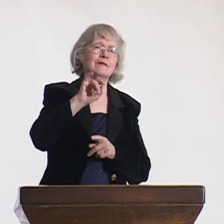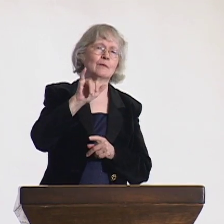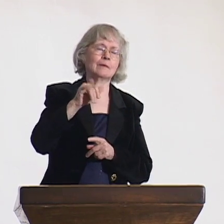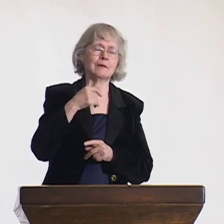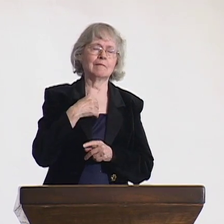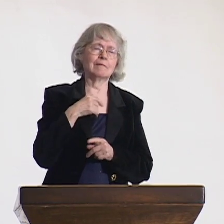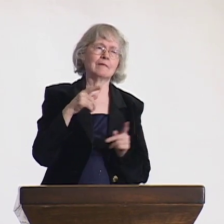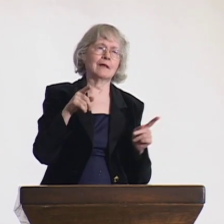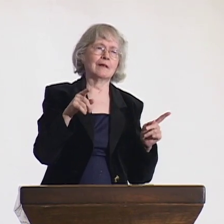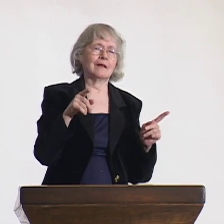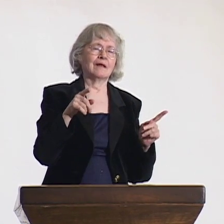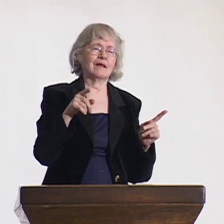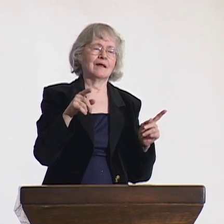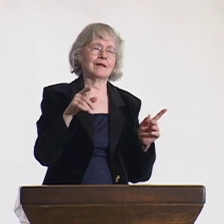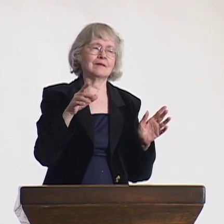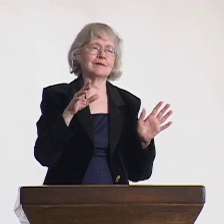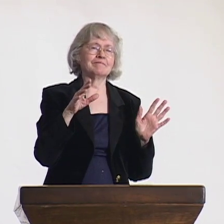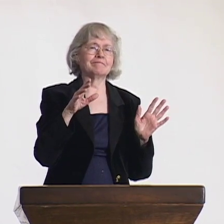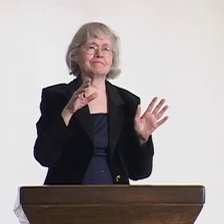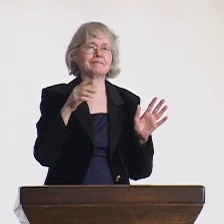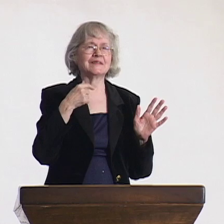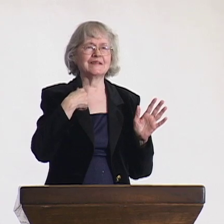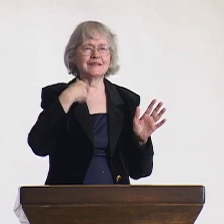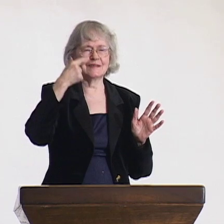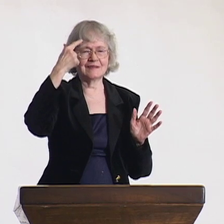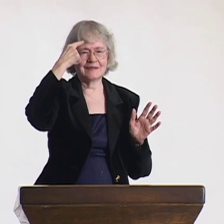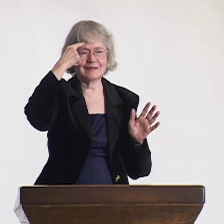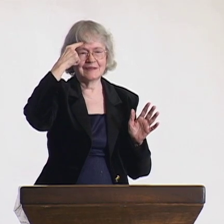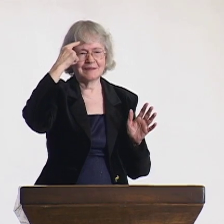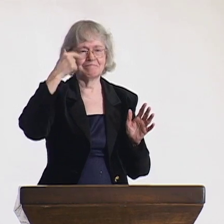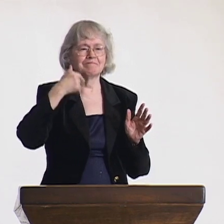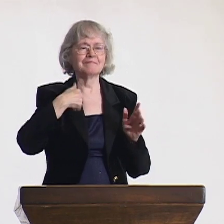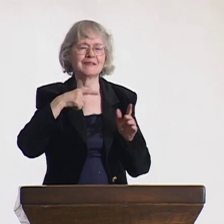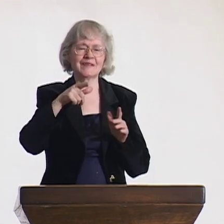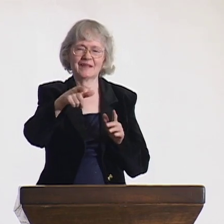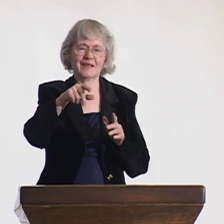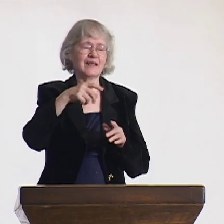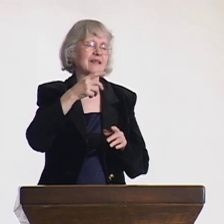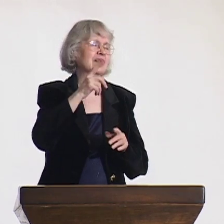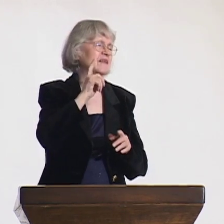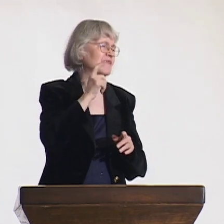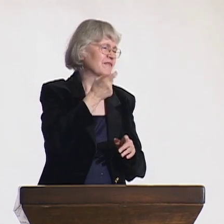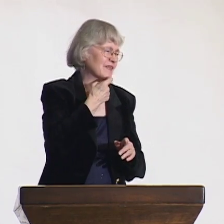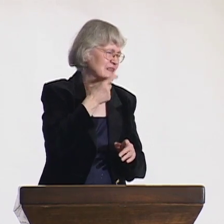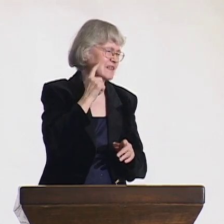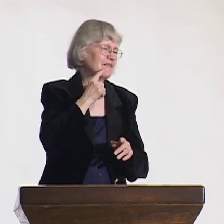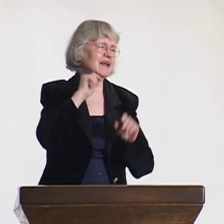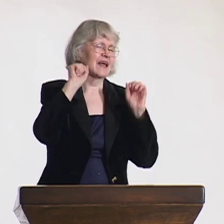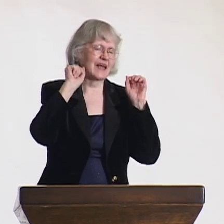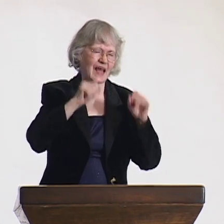that the Finnish could work on and advocate for themselves. In contrast, I felt I could offer important support